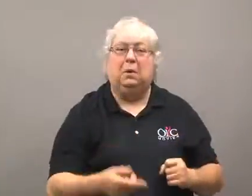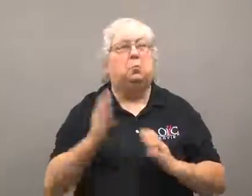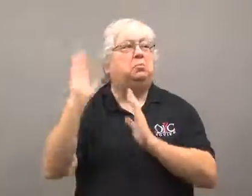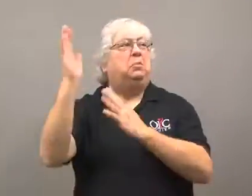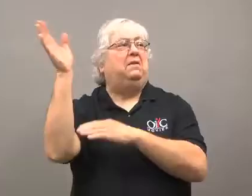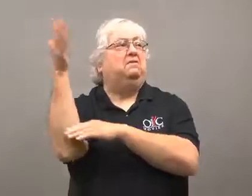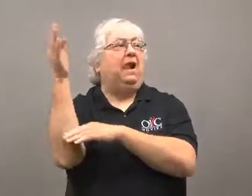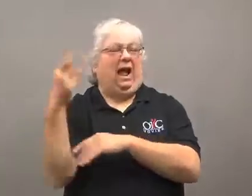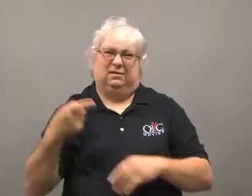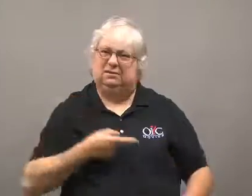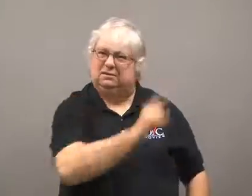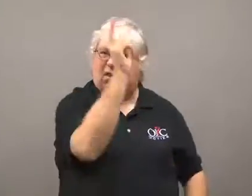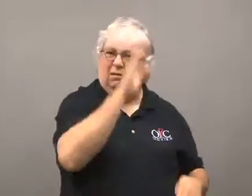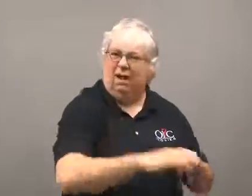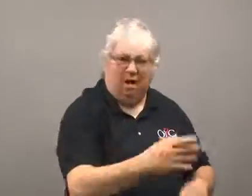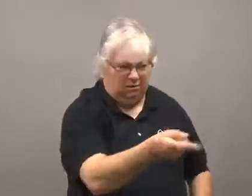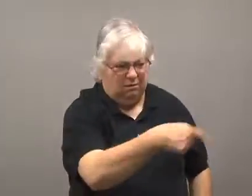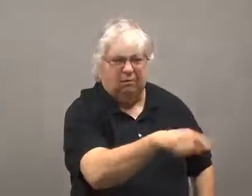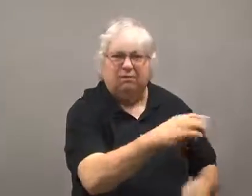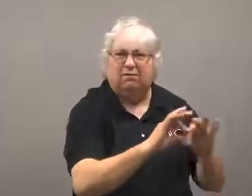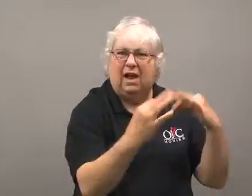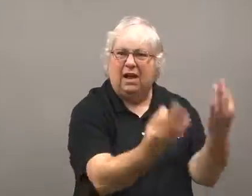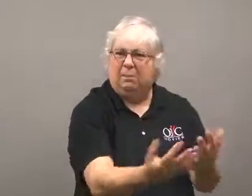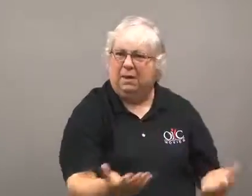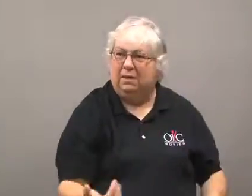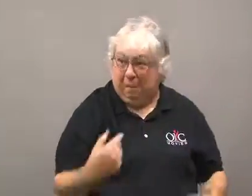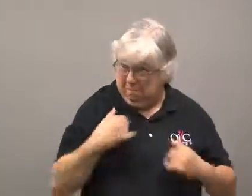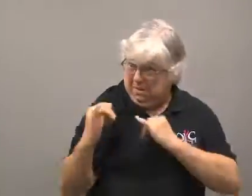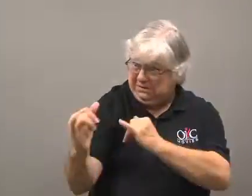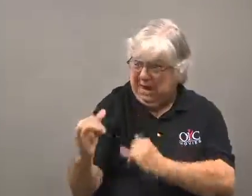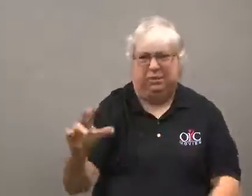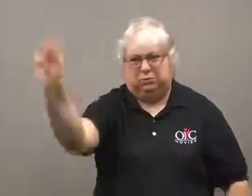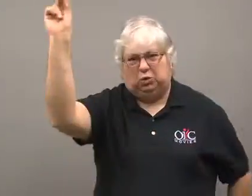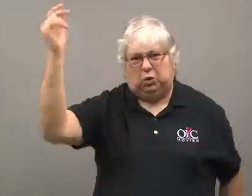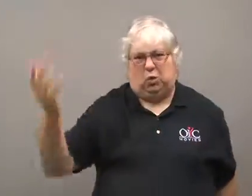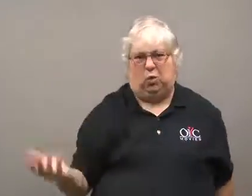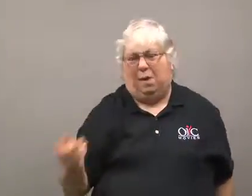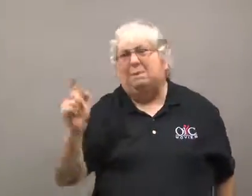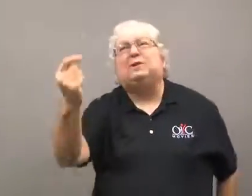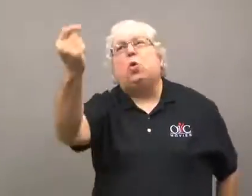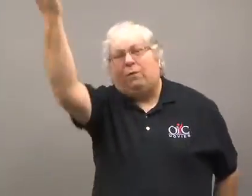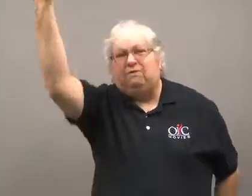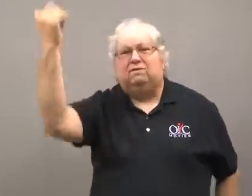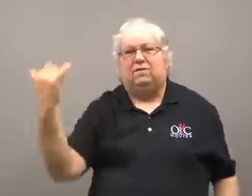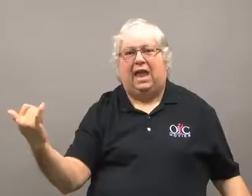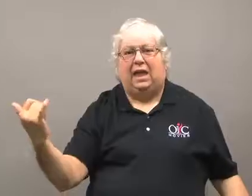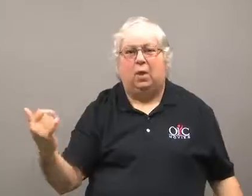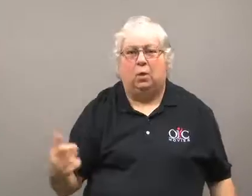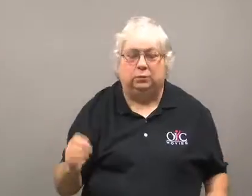Leaving the flag up was an insult to his family. She said she would be no part of that, it needed to come down immediately.